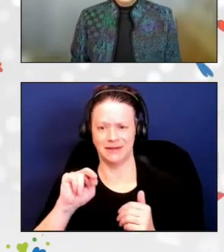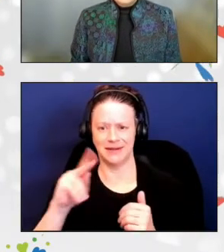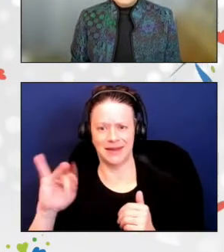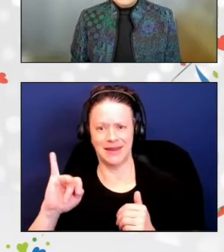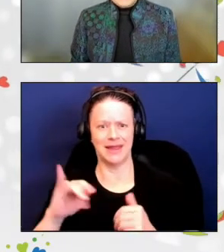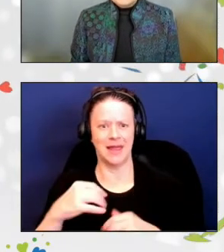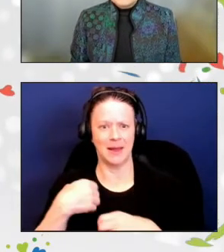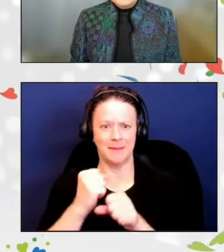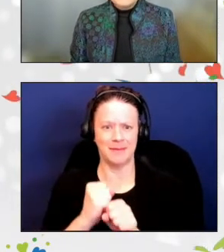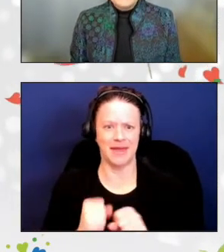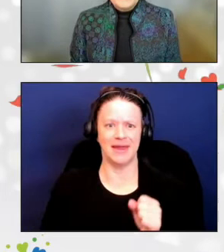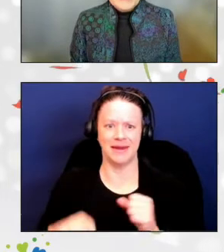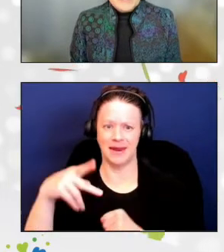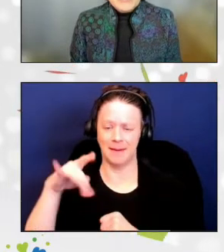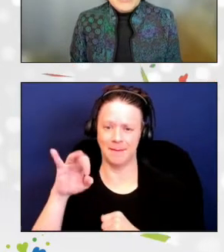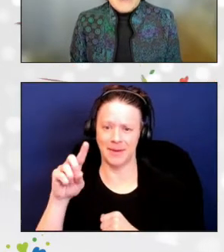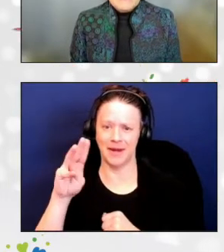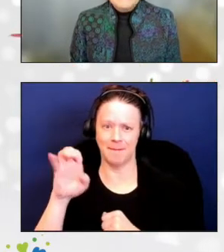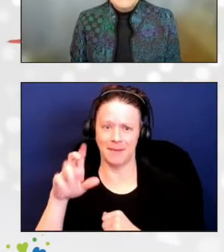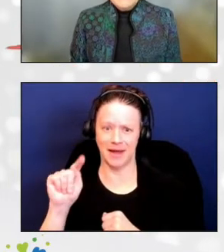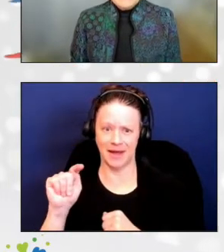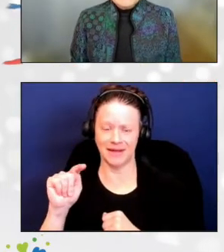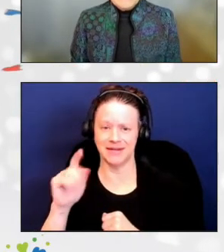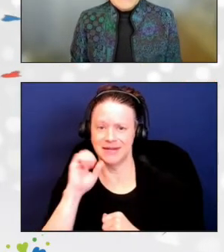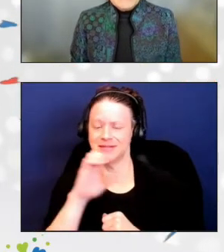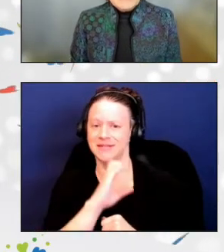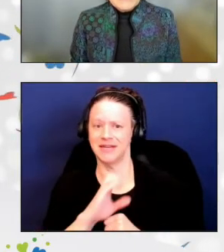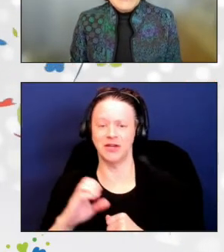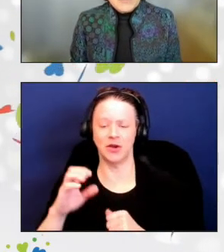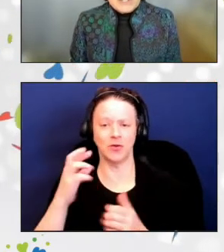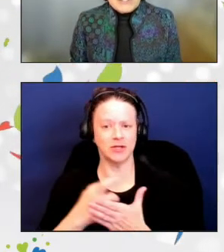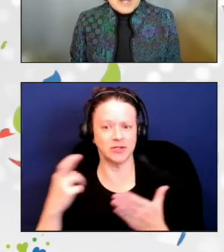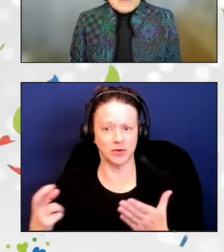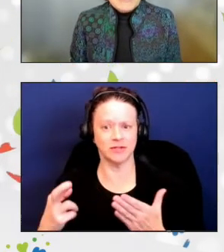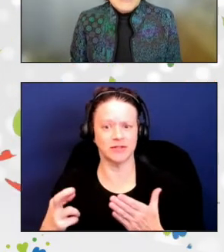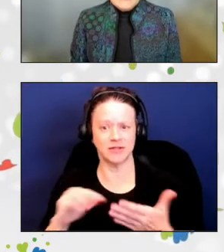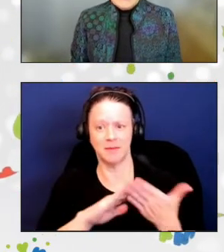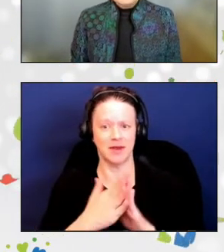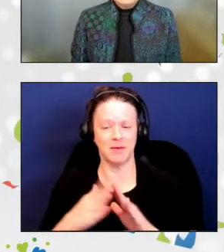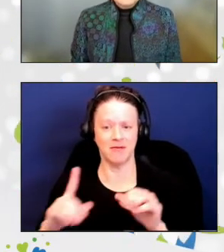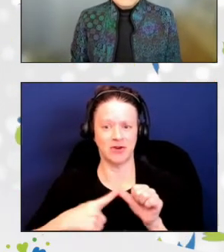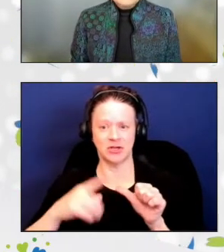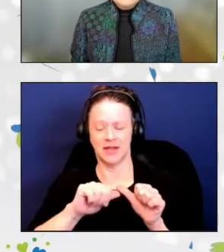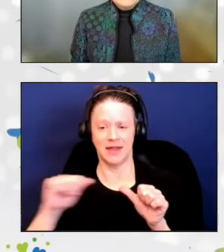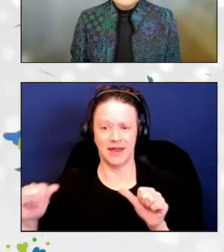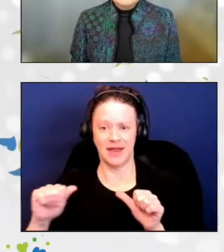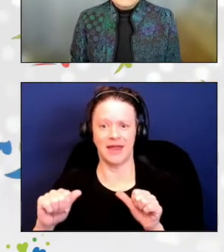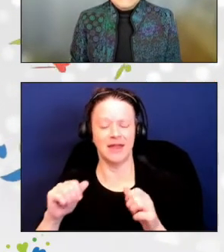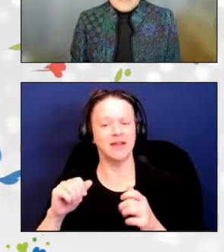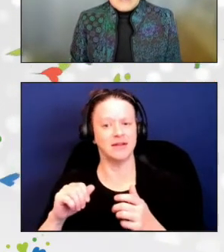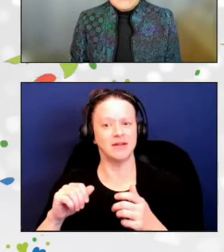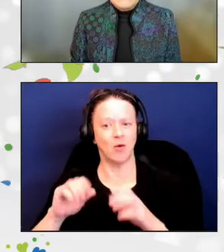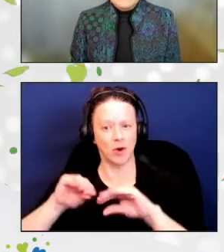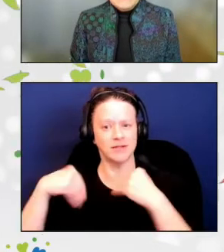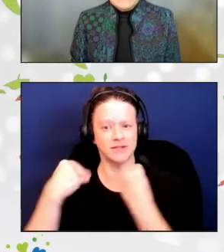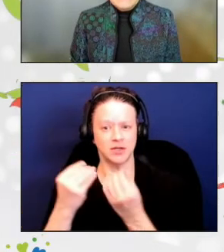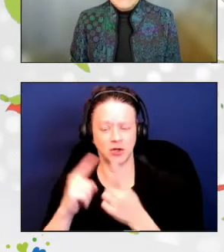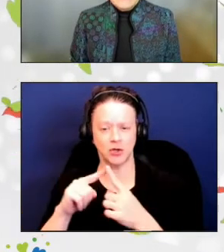to adopt the new Bingocize and Falls Prevention workshops. And for the agency's success in meeting